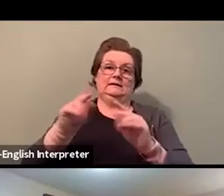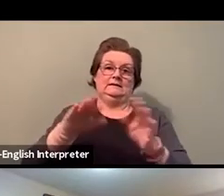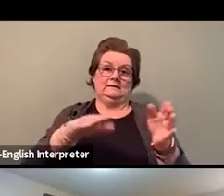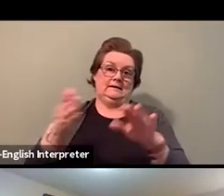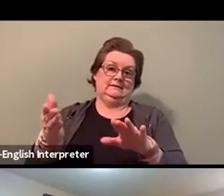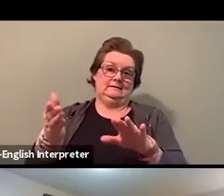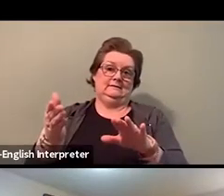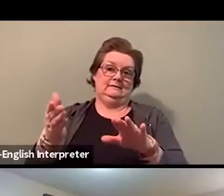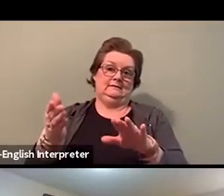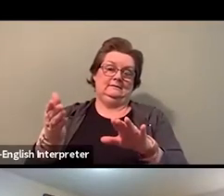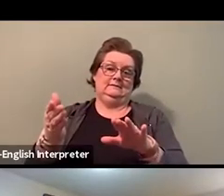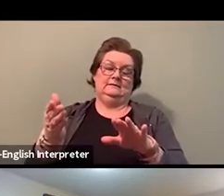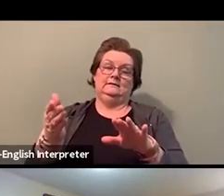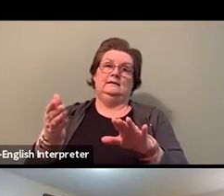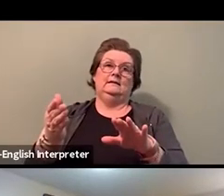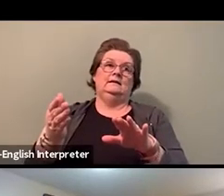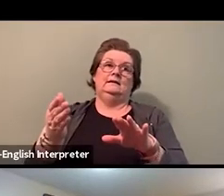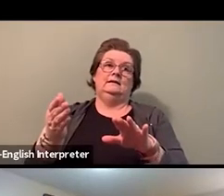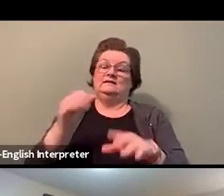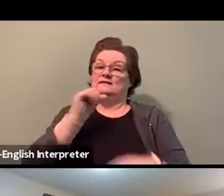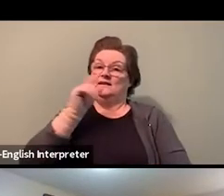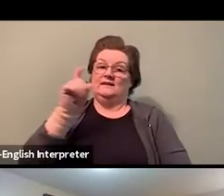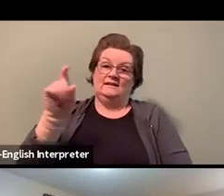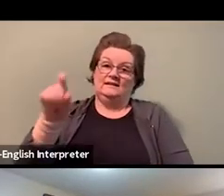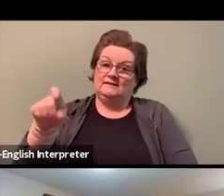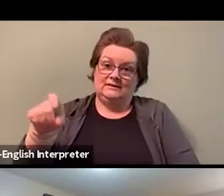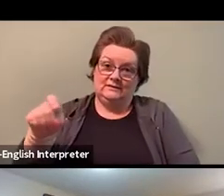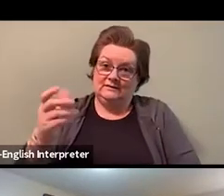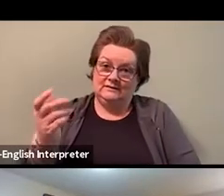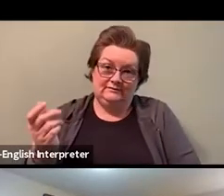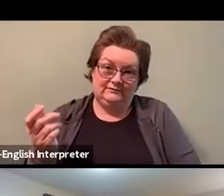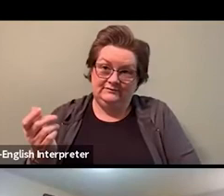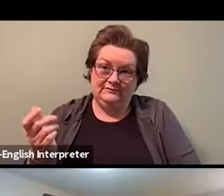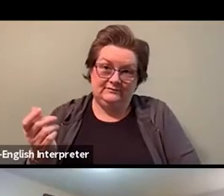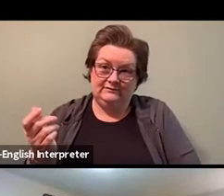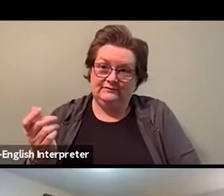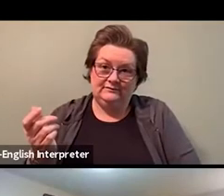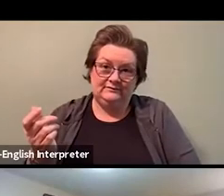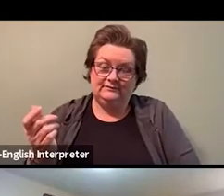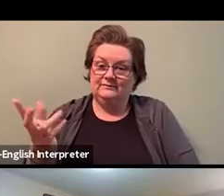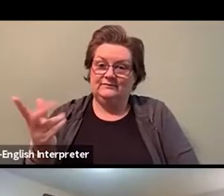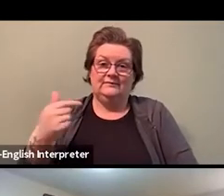and today in the legislature, I just literally fluid, my hands are still cold.